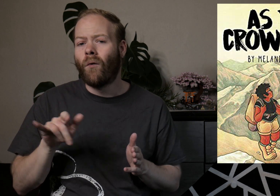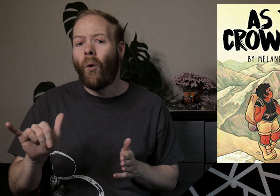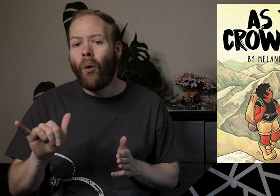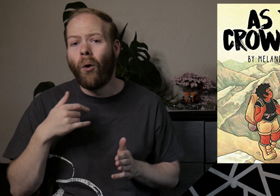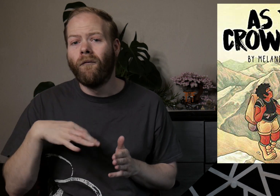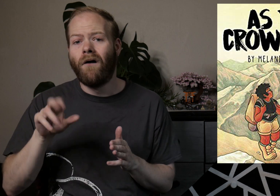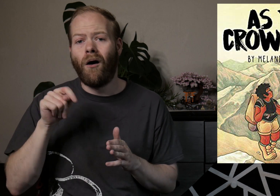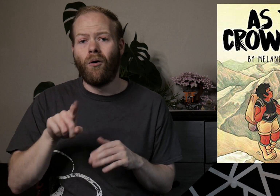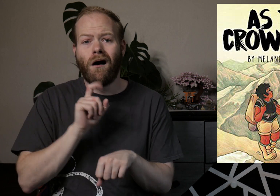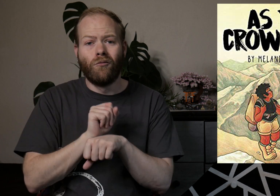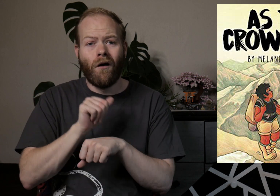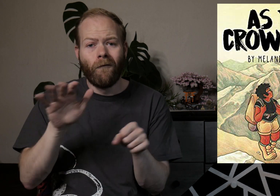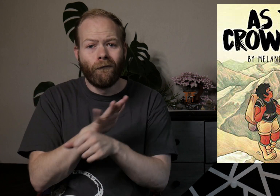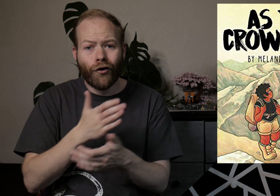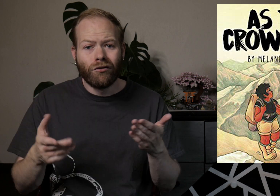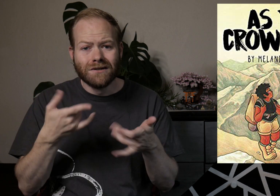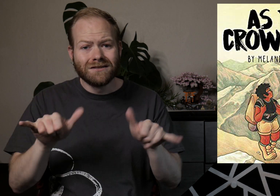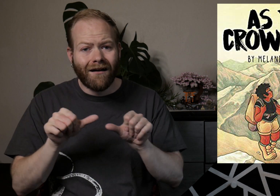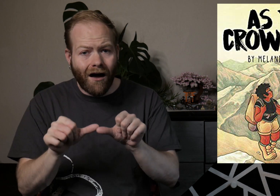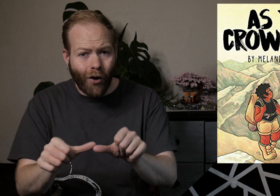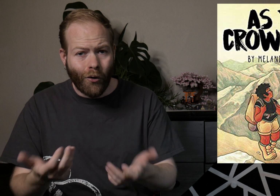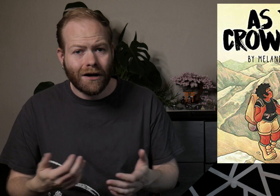I discovered that this is actually not the complete thing and it’s still ongoing.